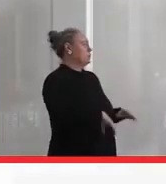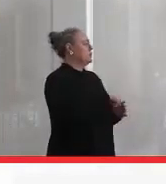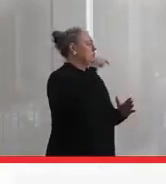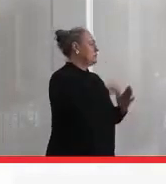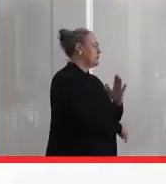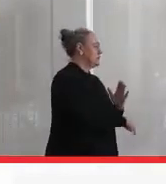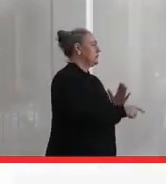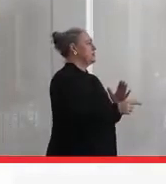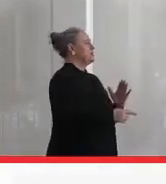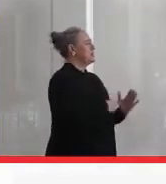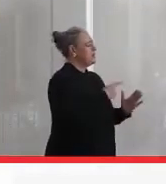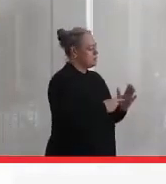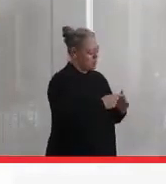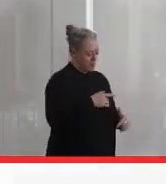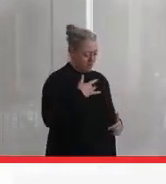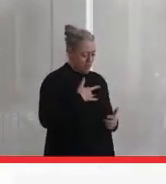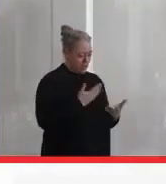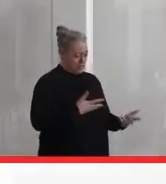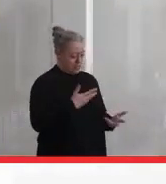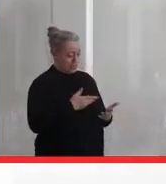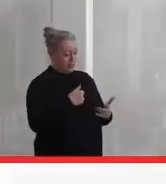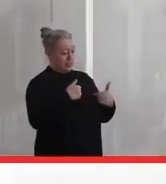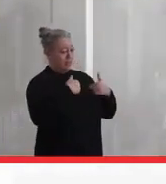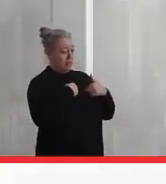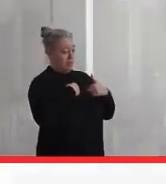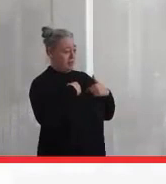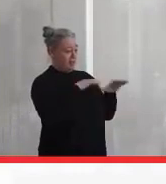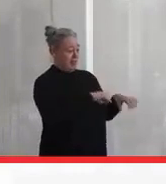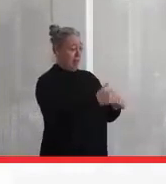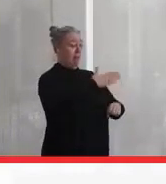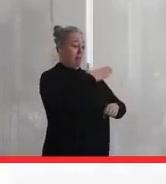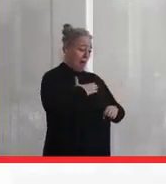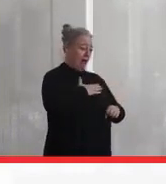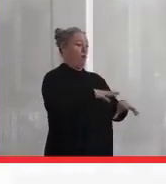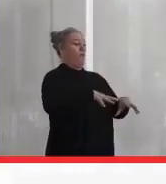Sometimes I feel like, wow, if I was a student my class, I'd be kind of drained, going out,